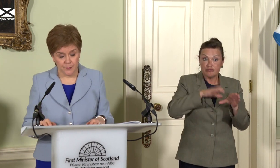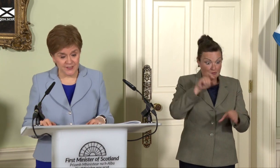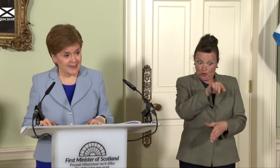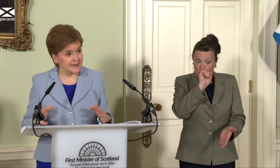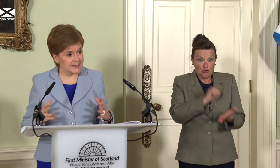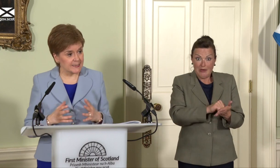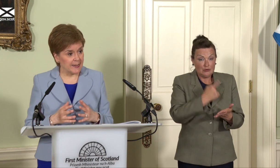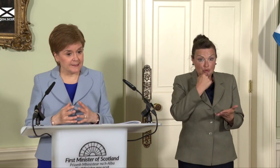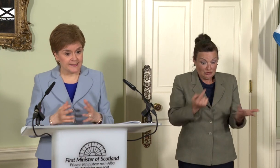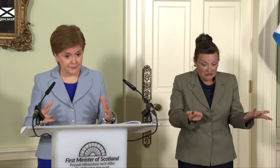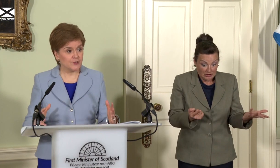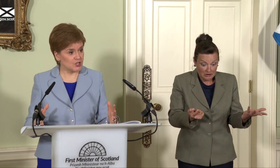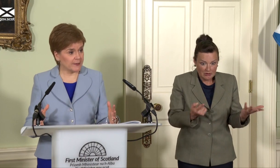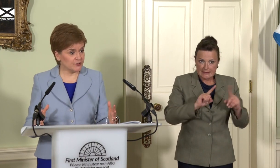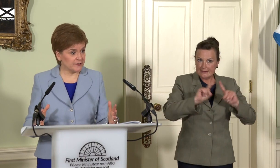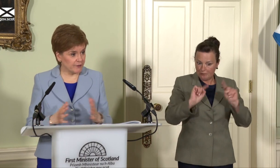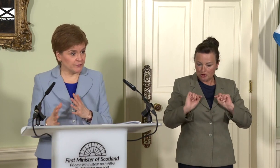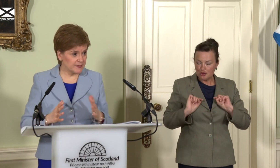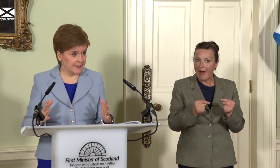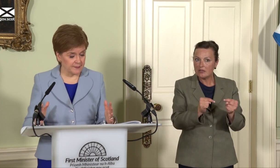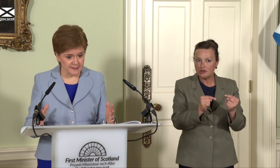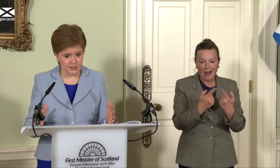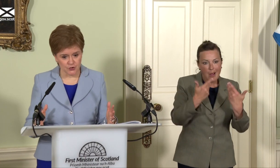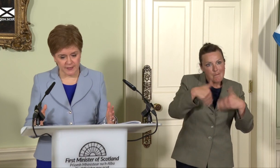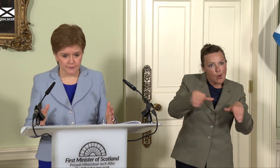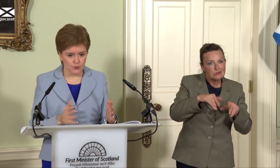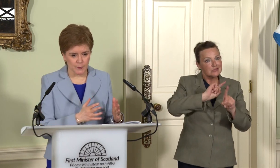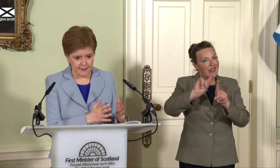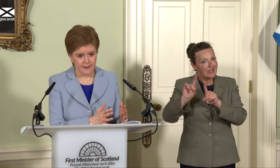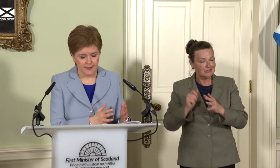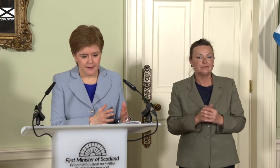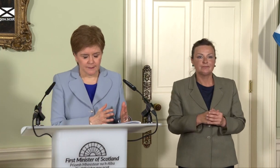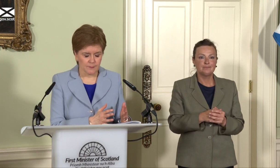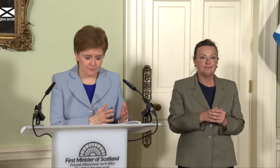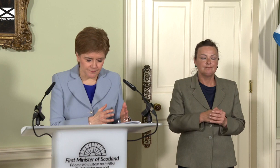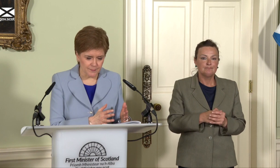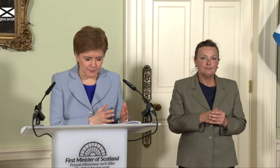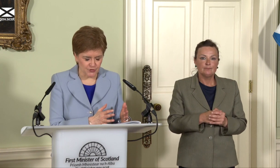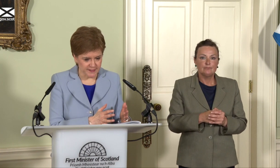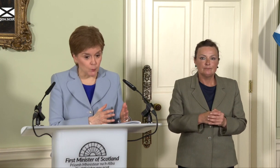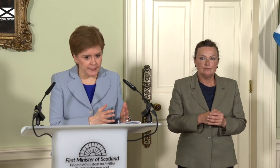present different challenges around these issues, and of course we’re then – I shouldn’t say “we”